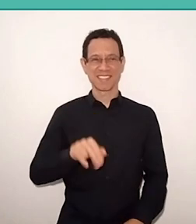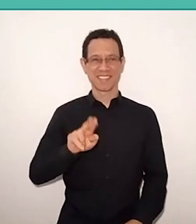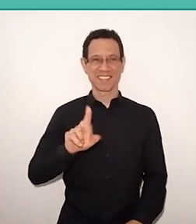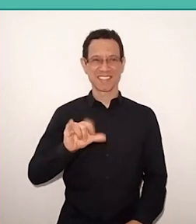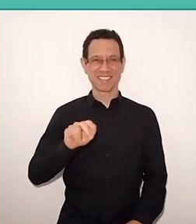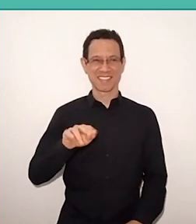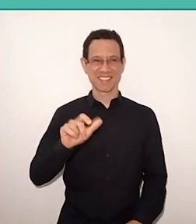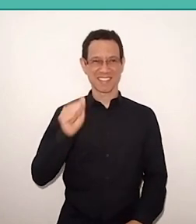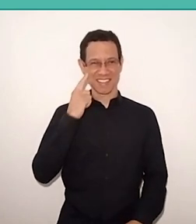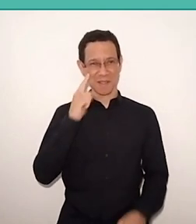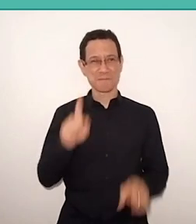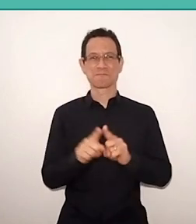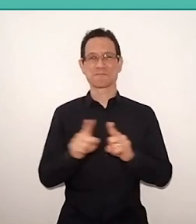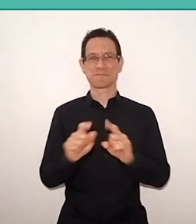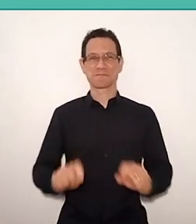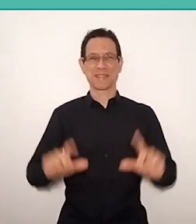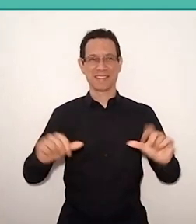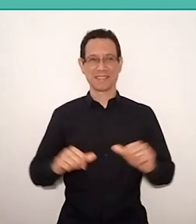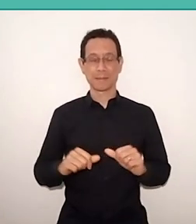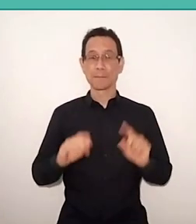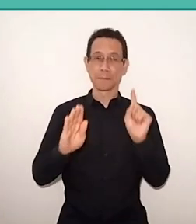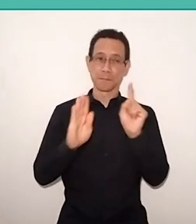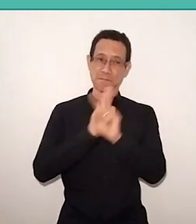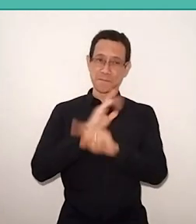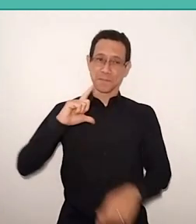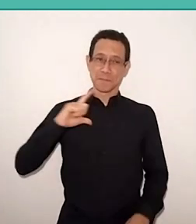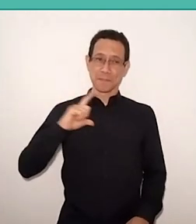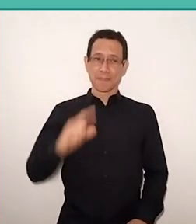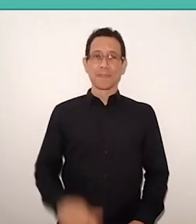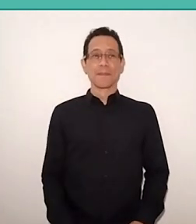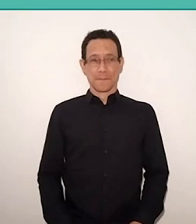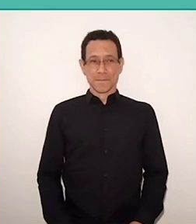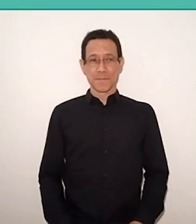A question that I do for you three,